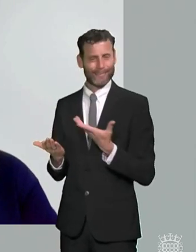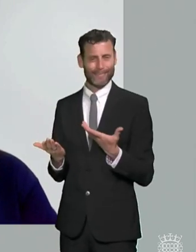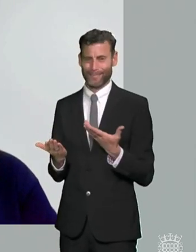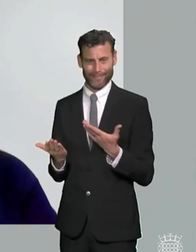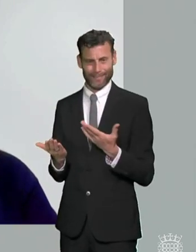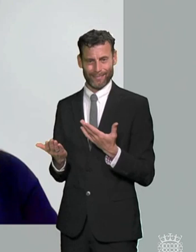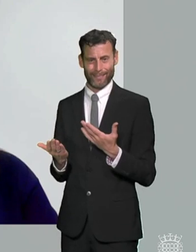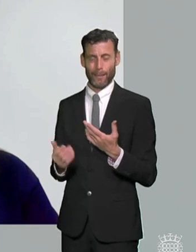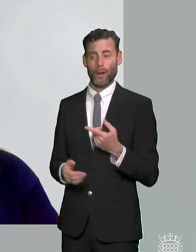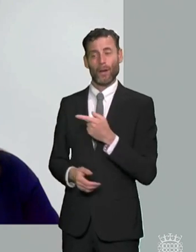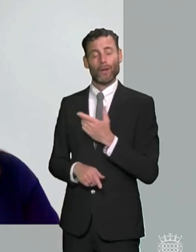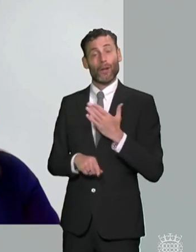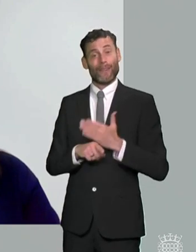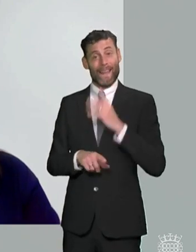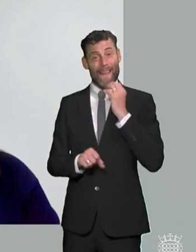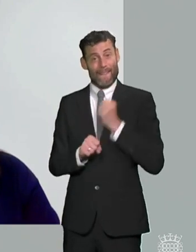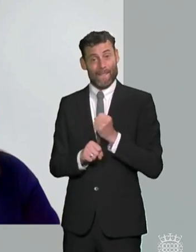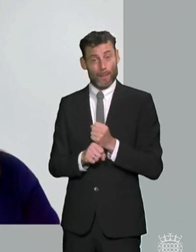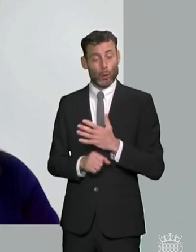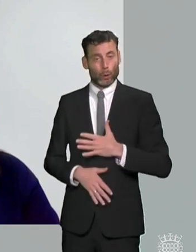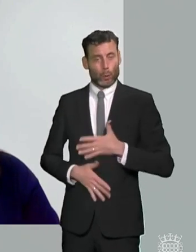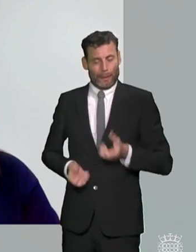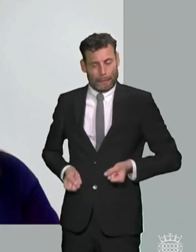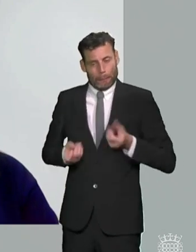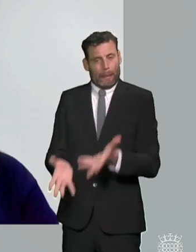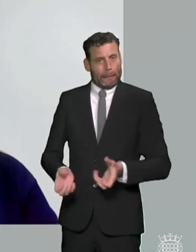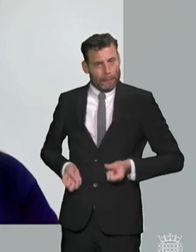it doesn't want to spend the necessary amount to meet the needs of children and people with send